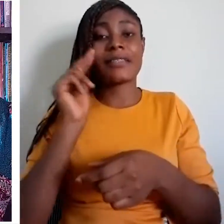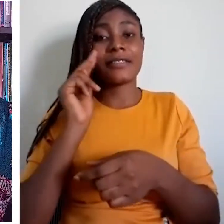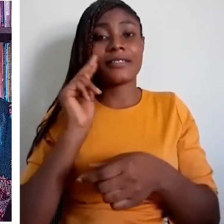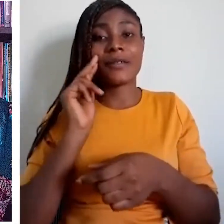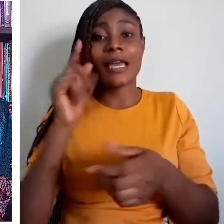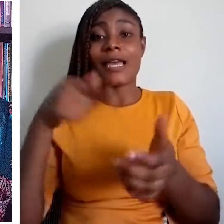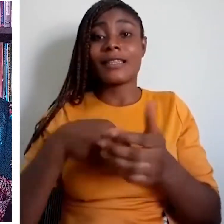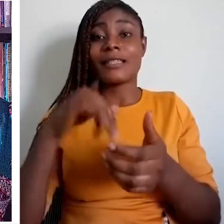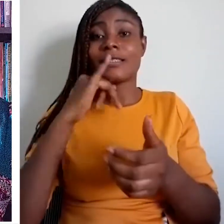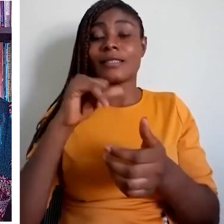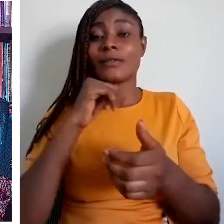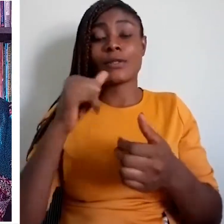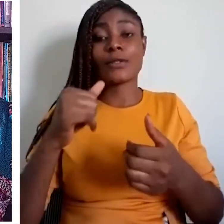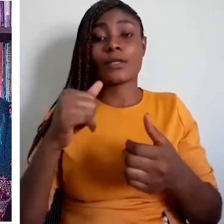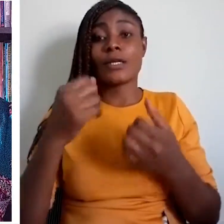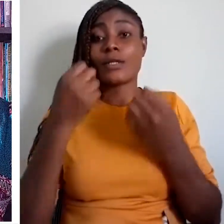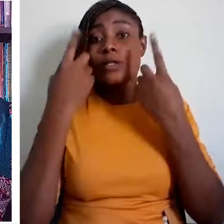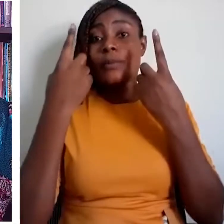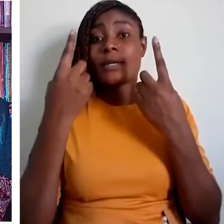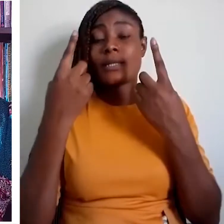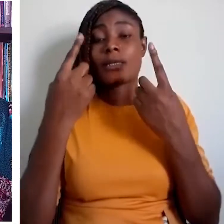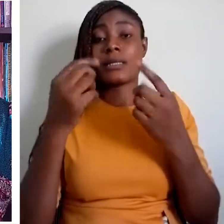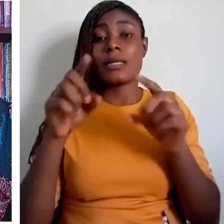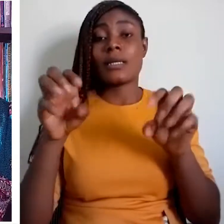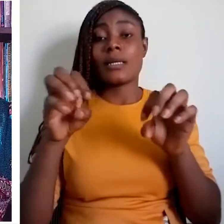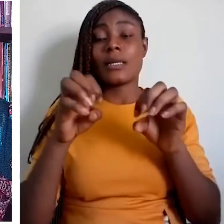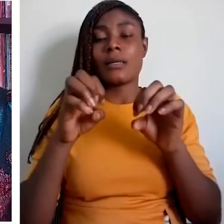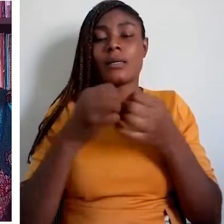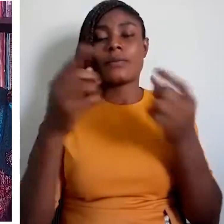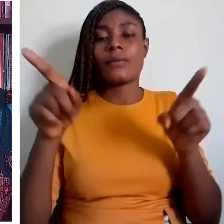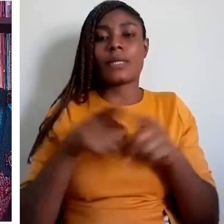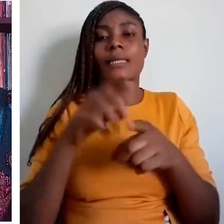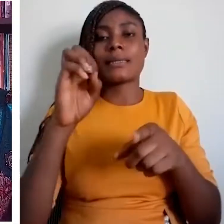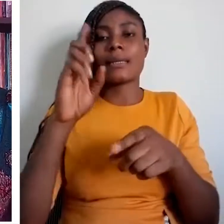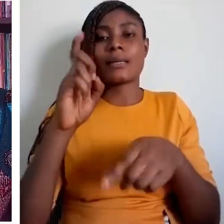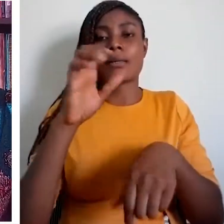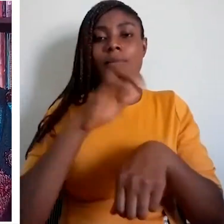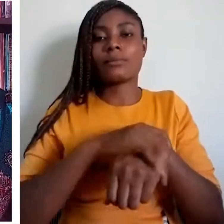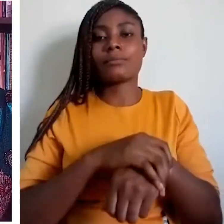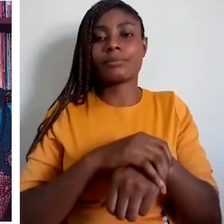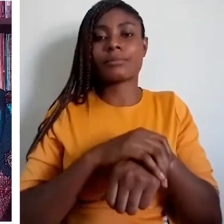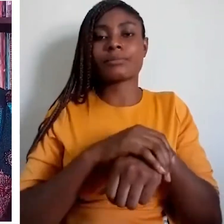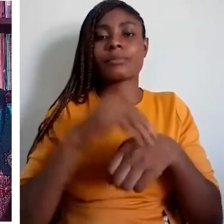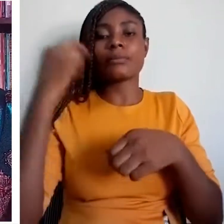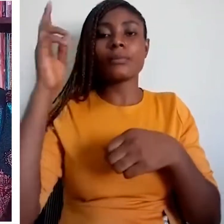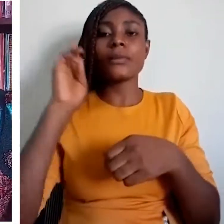are conducted in exogenous languages. What are some of the instruments protecting language rights? Although there are no treaties devoted to language rights specifically, rights and protection